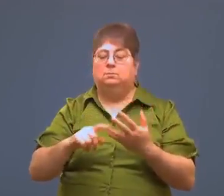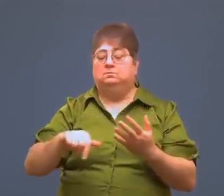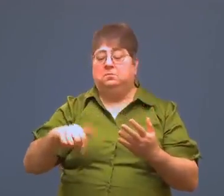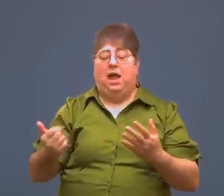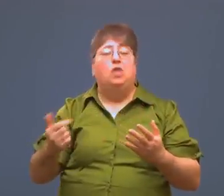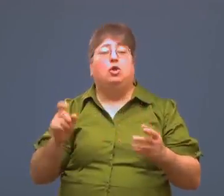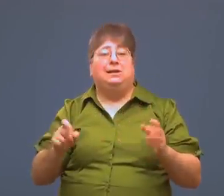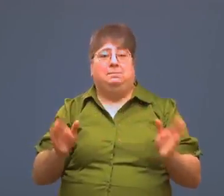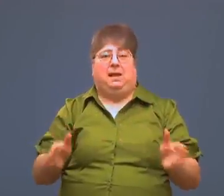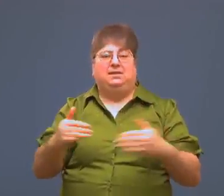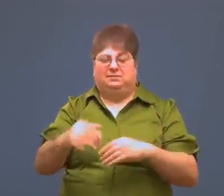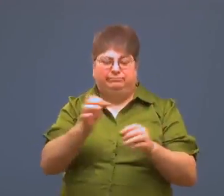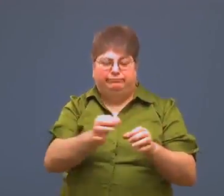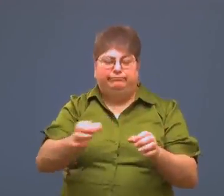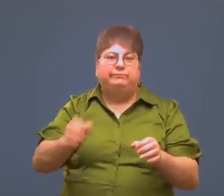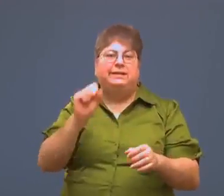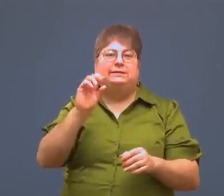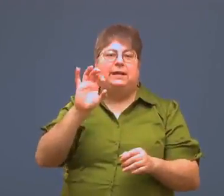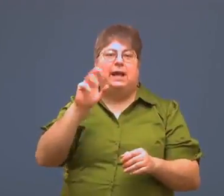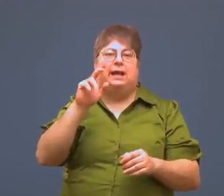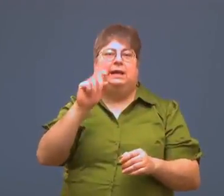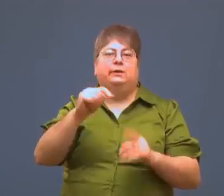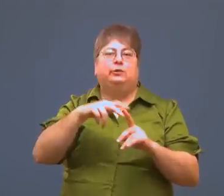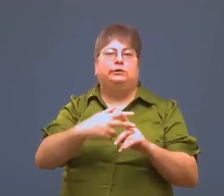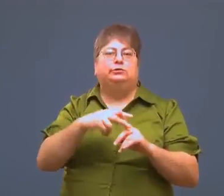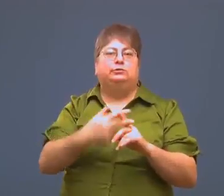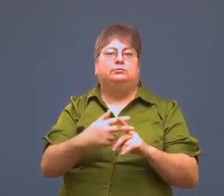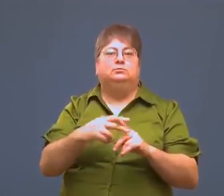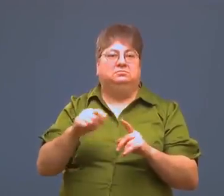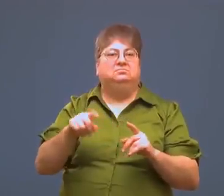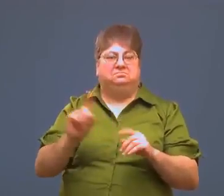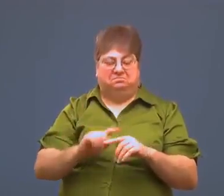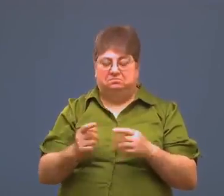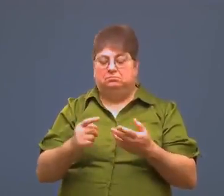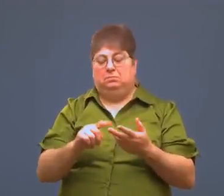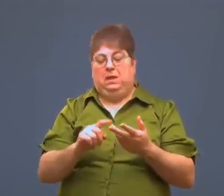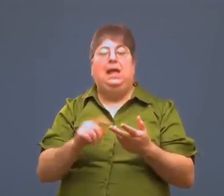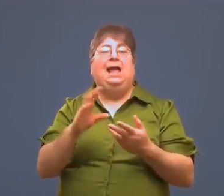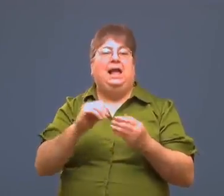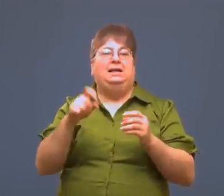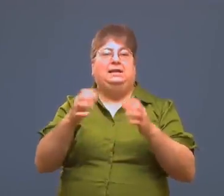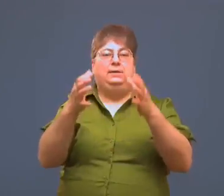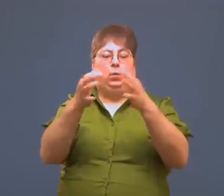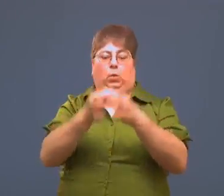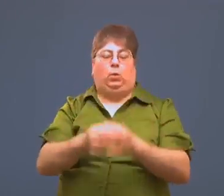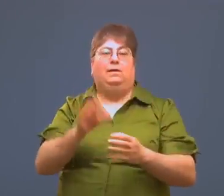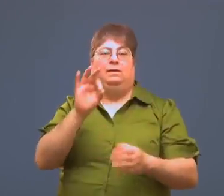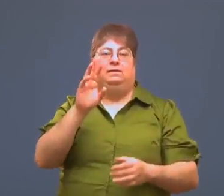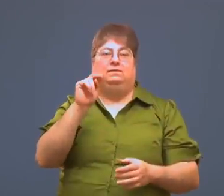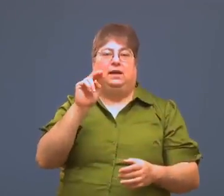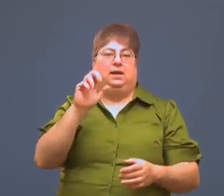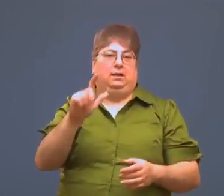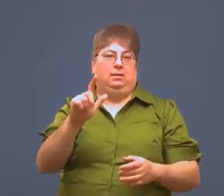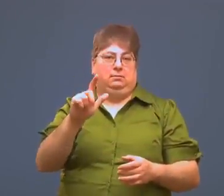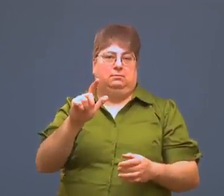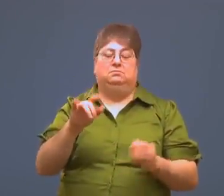You'll need a socket wrench set and a funnel.